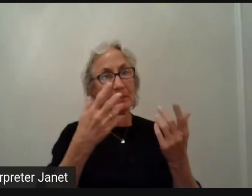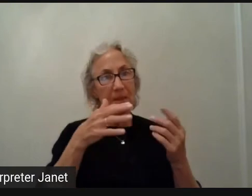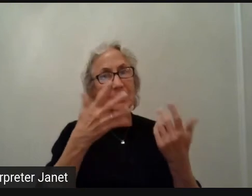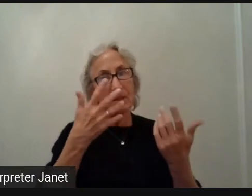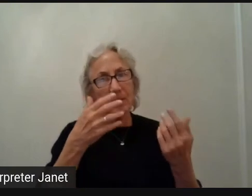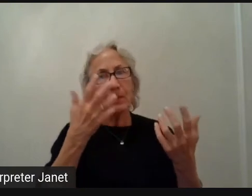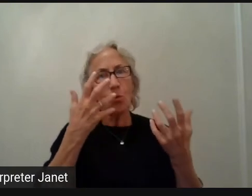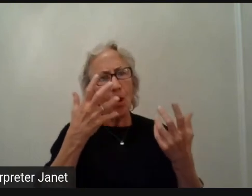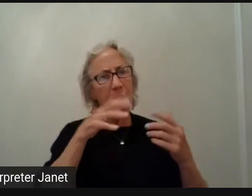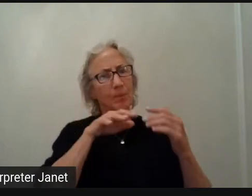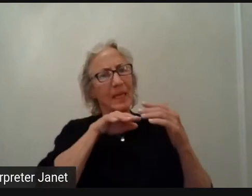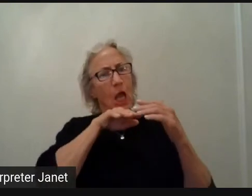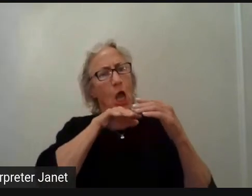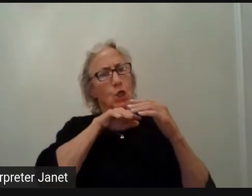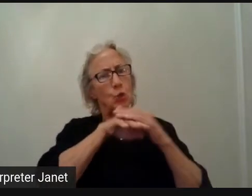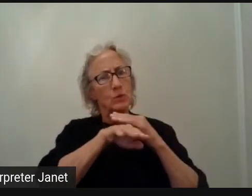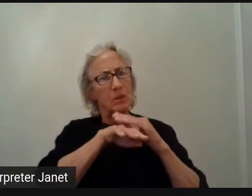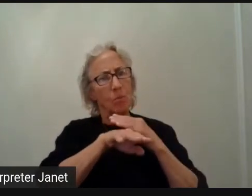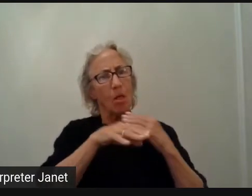It's a real challenge.